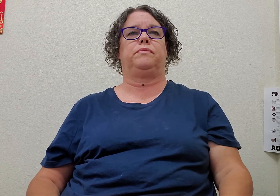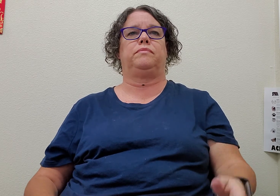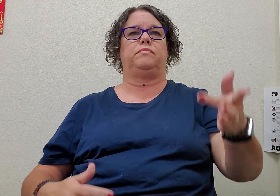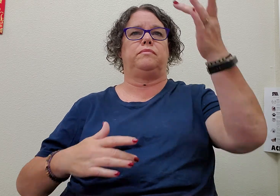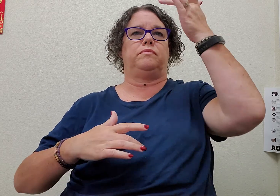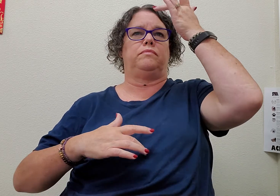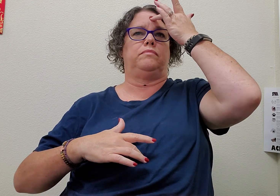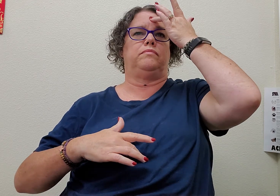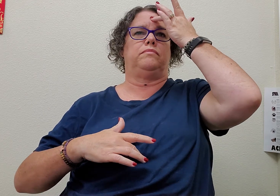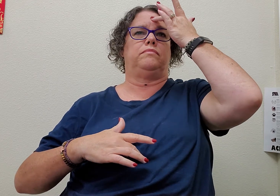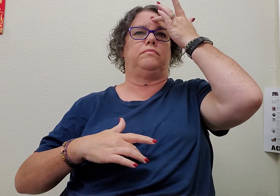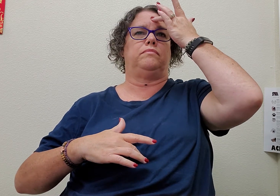sick